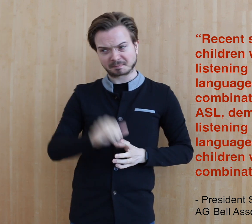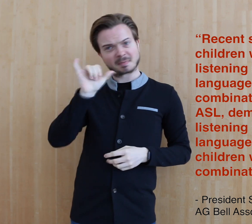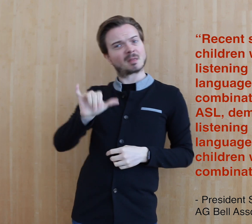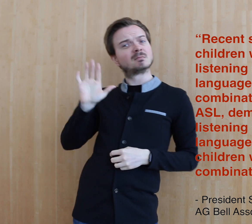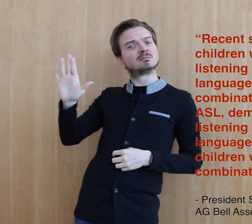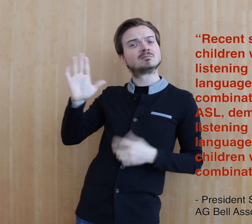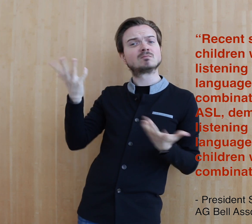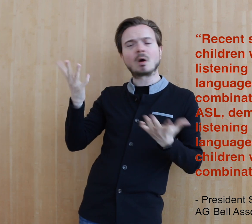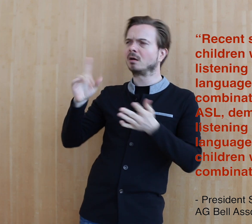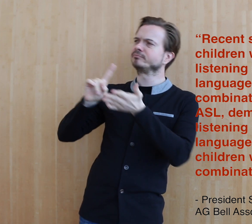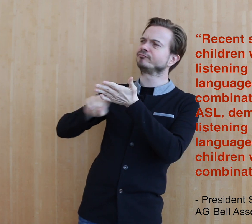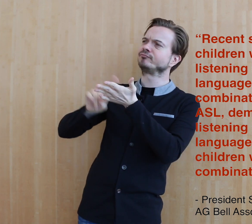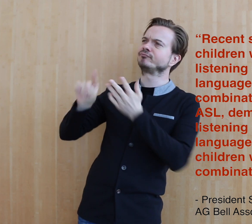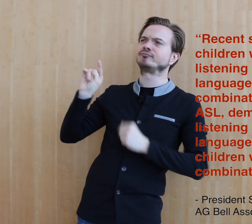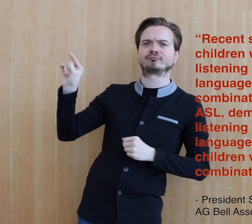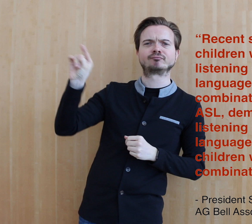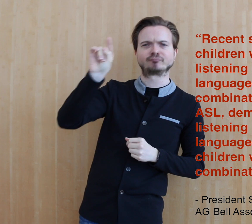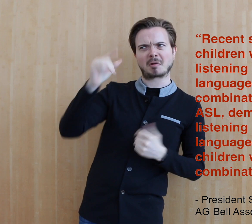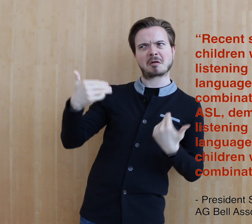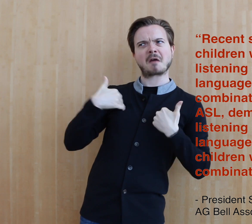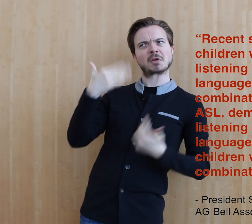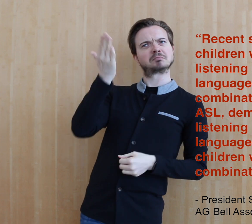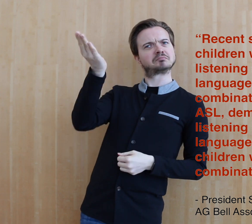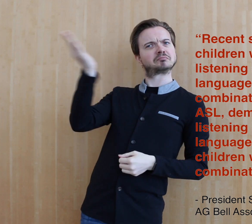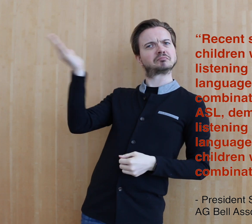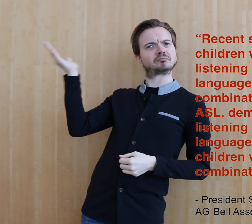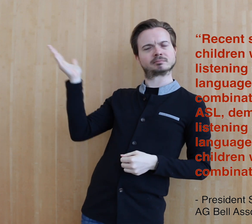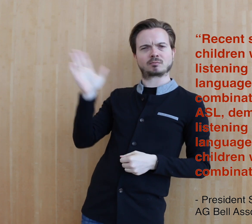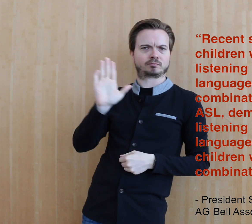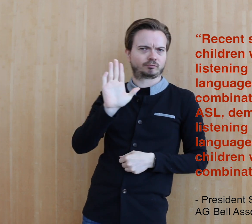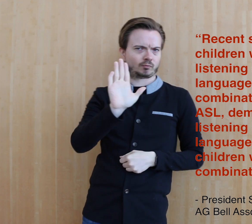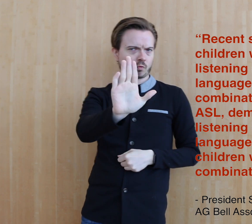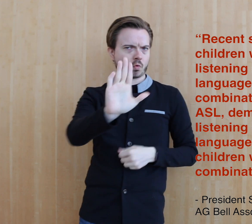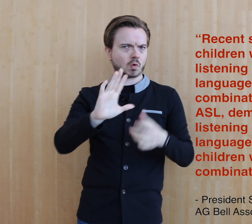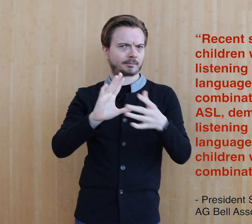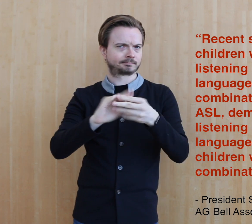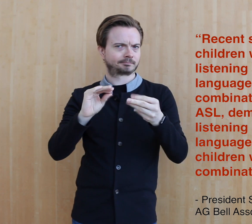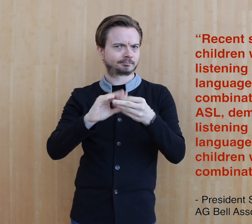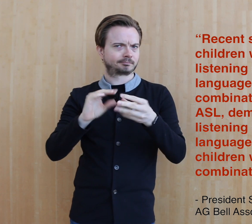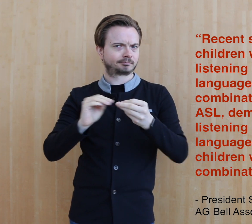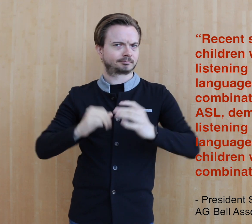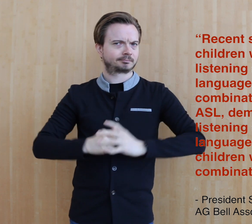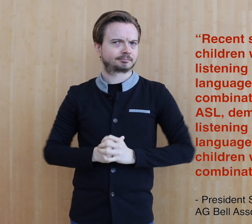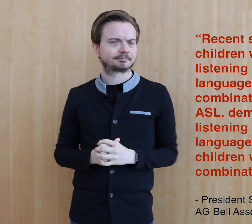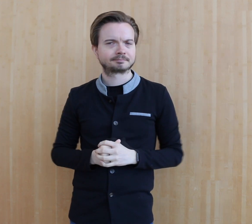In your statement, you cited research by others.